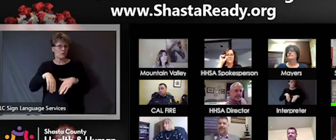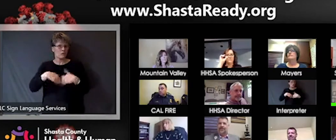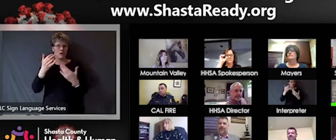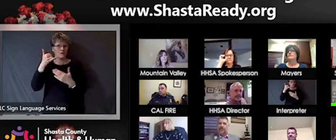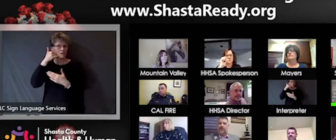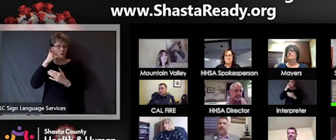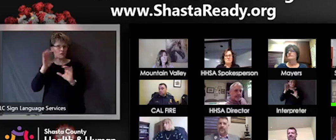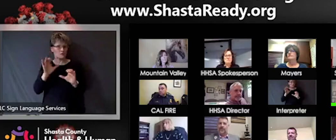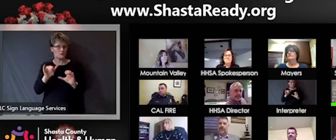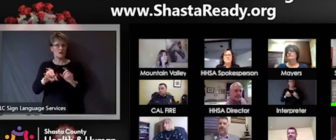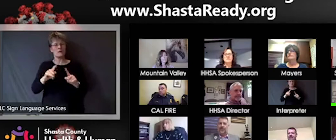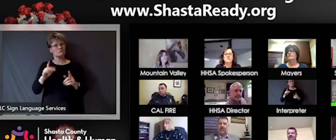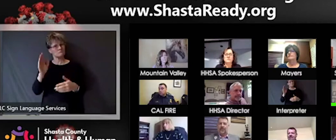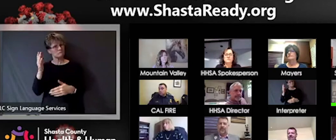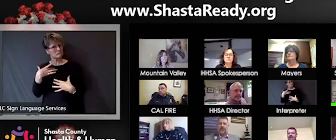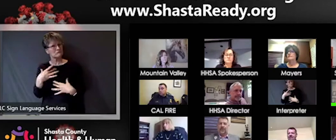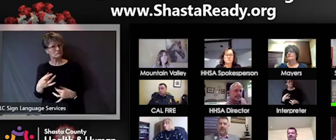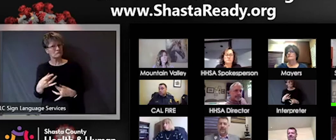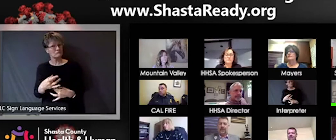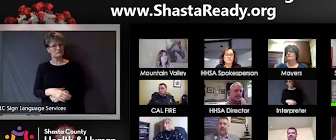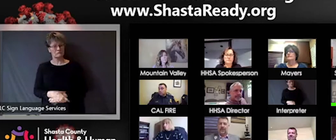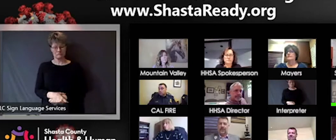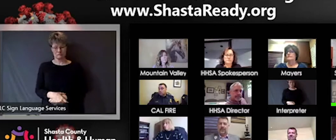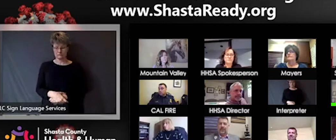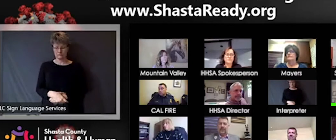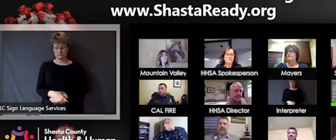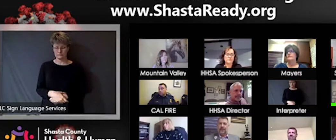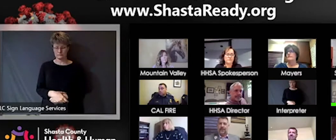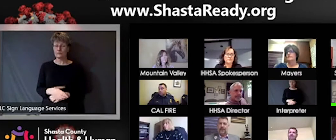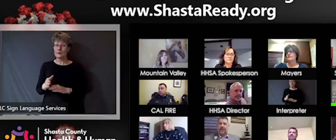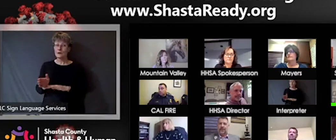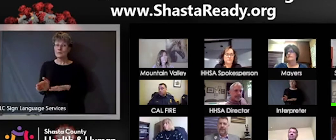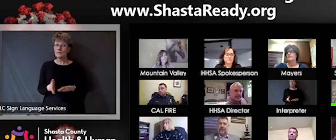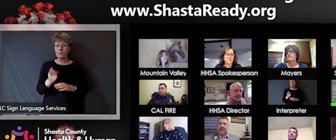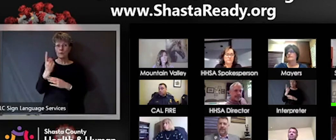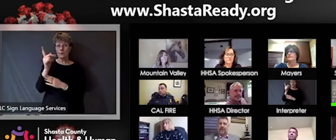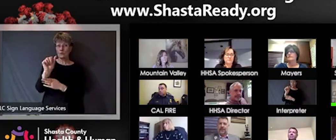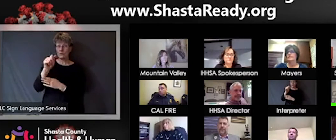interesting. The one app that I've heard about that I think once it comes alon,